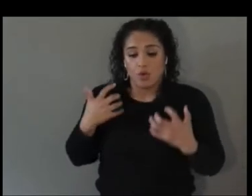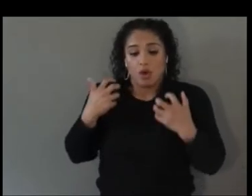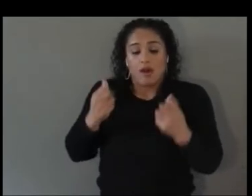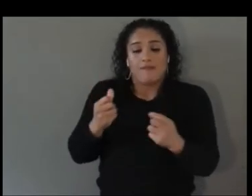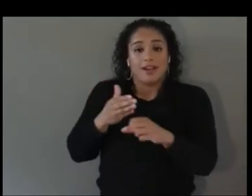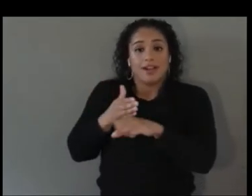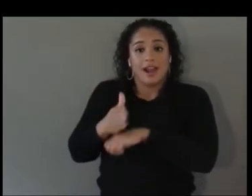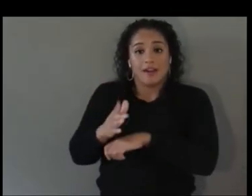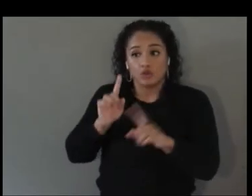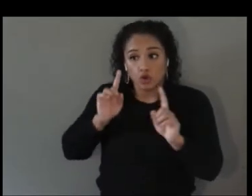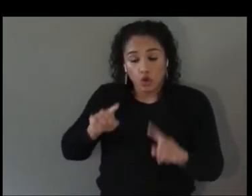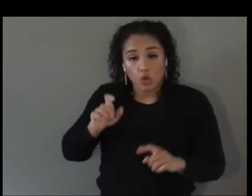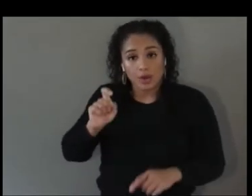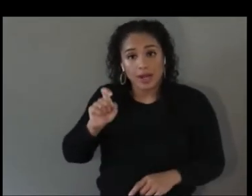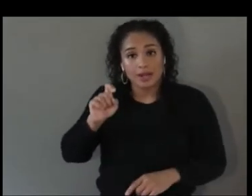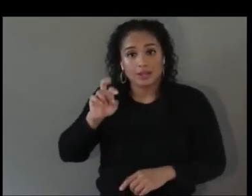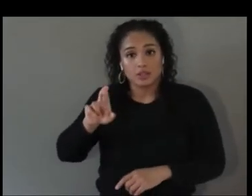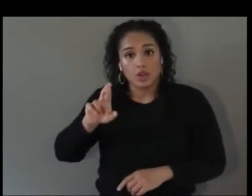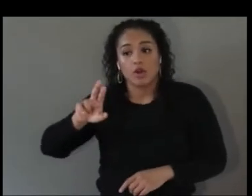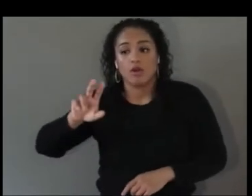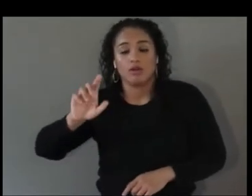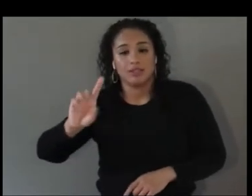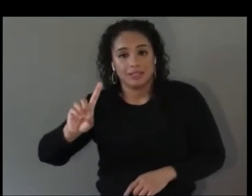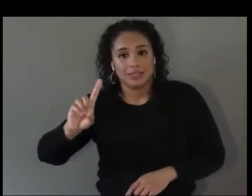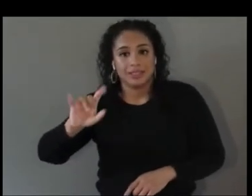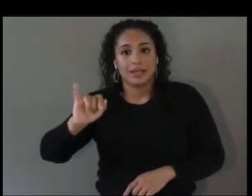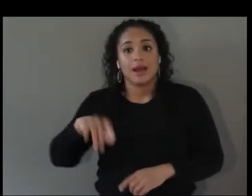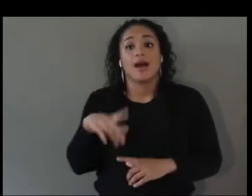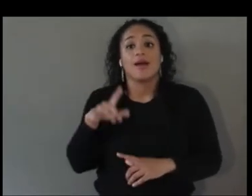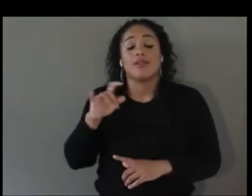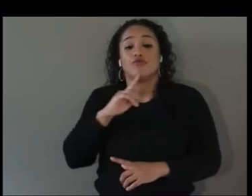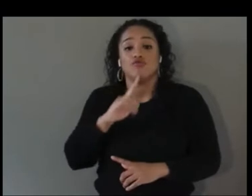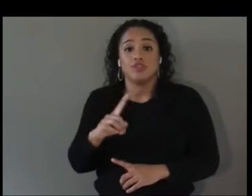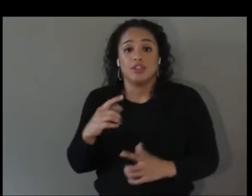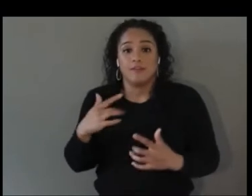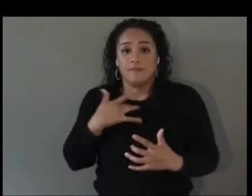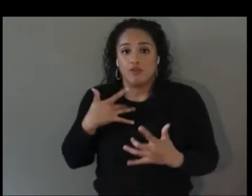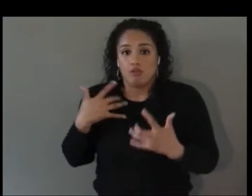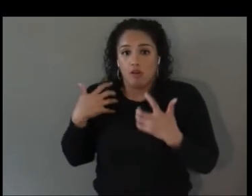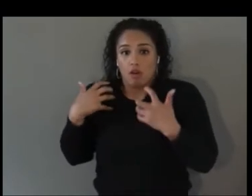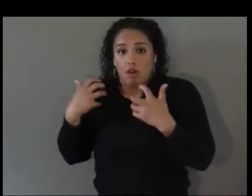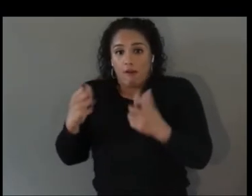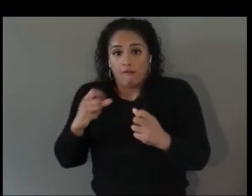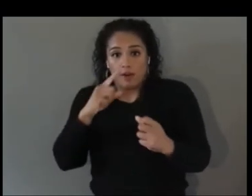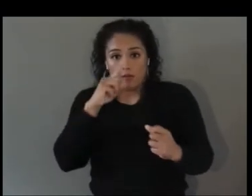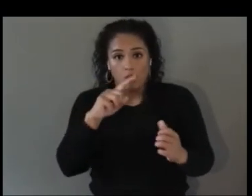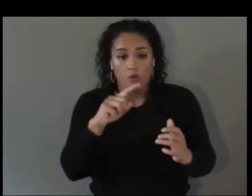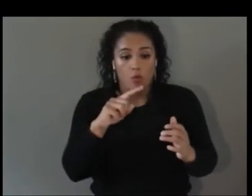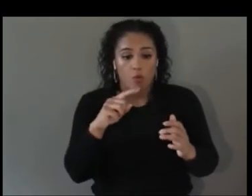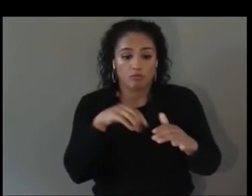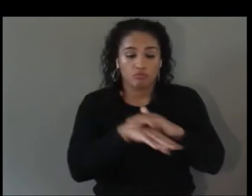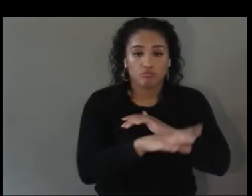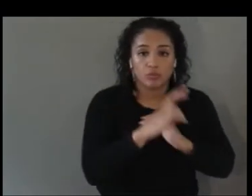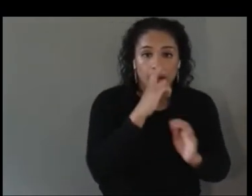technology. I think that showcases how if you come from that background you can gain the confidence,